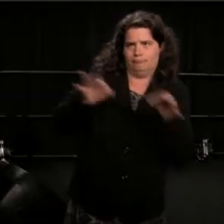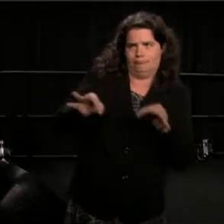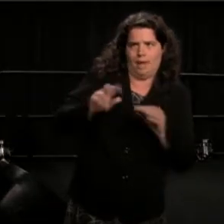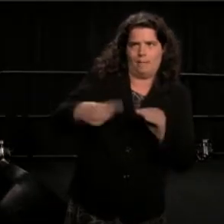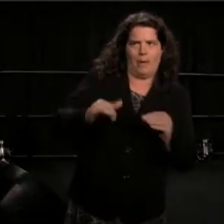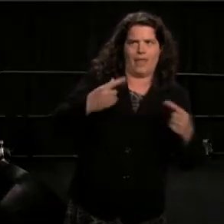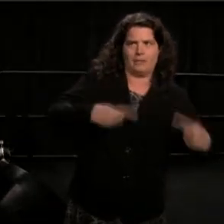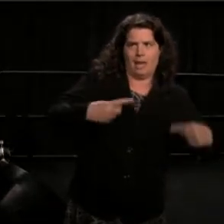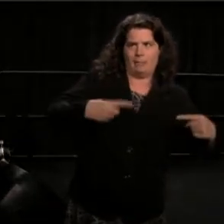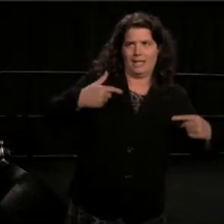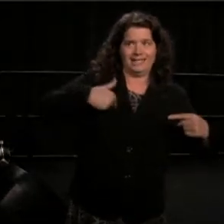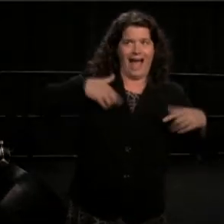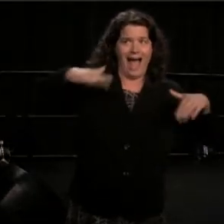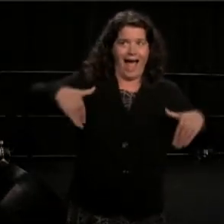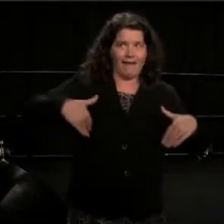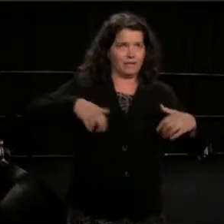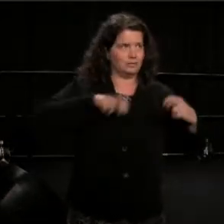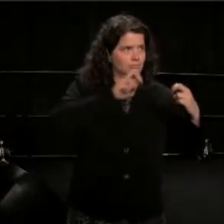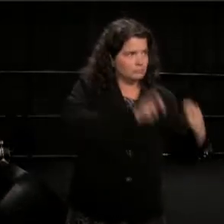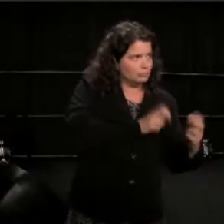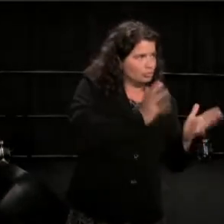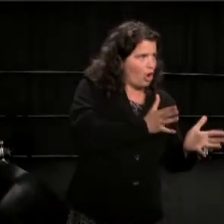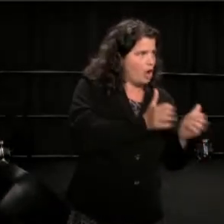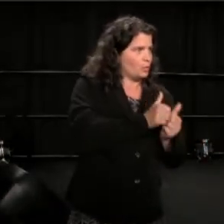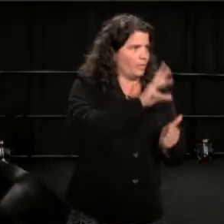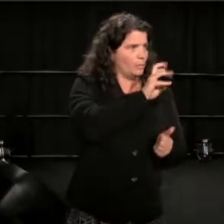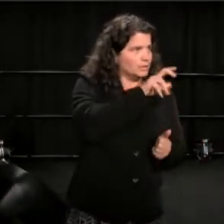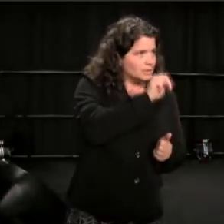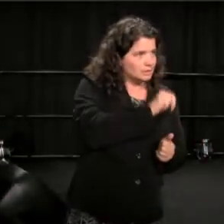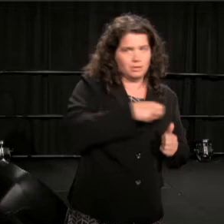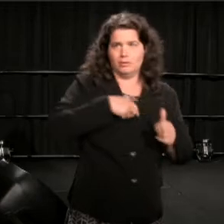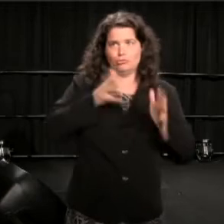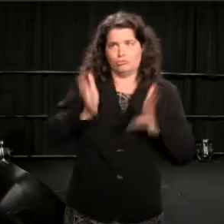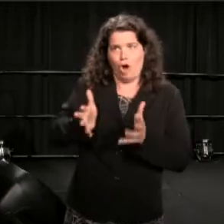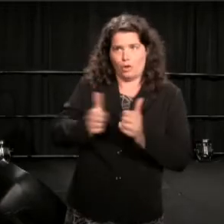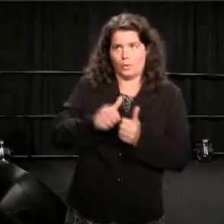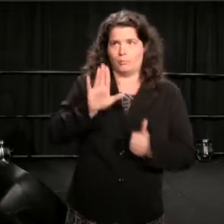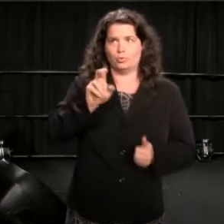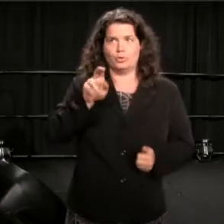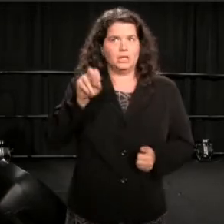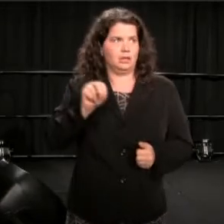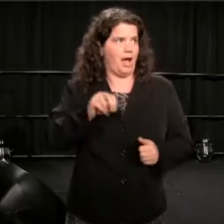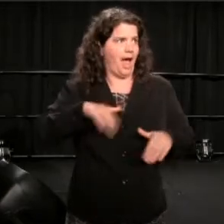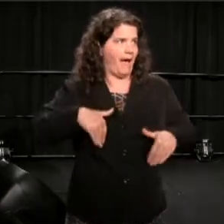because I haven't spoken to either Mr Wilson or Mr Brustein." Long pause.."Oh!"